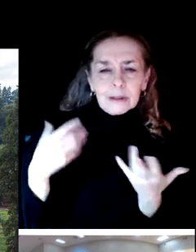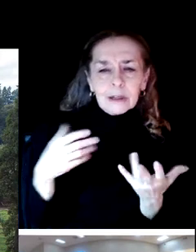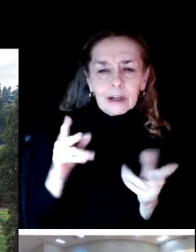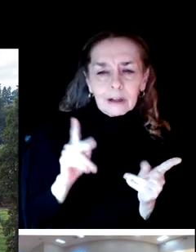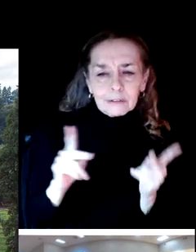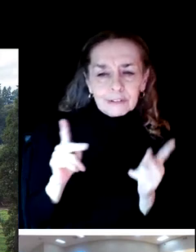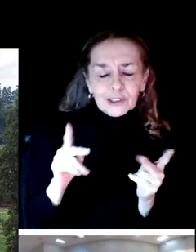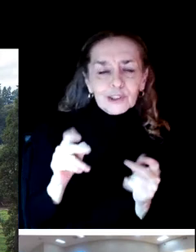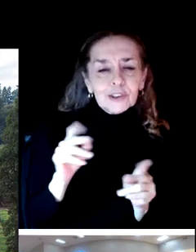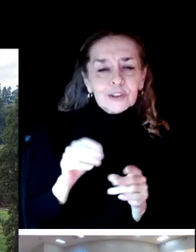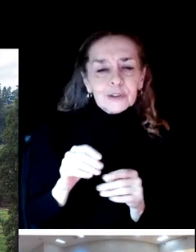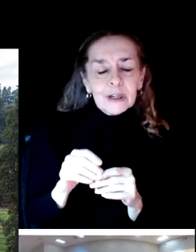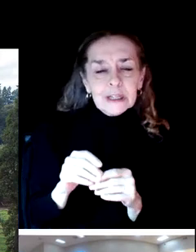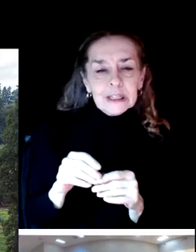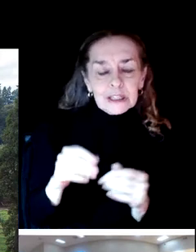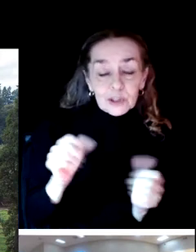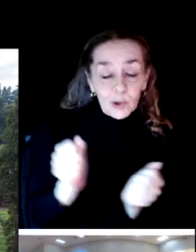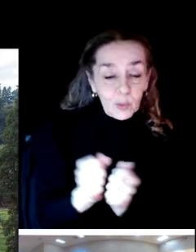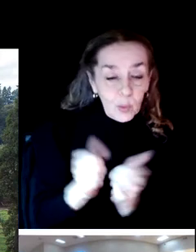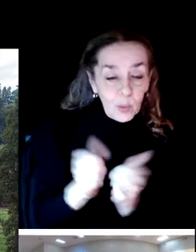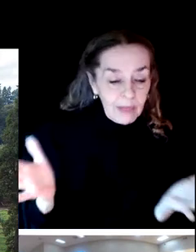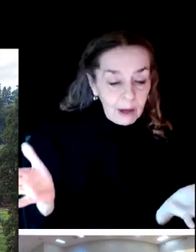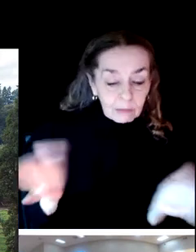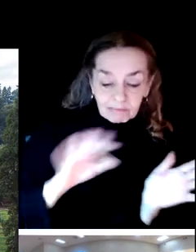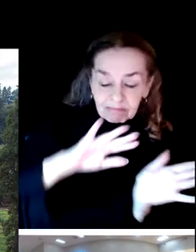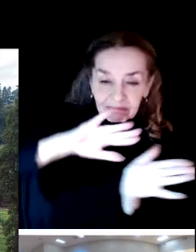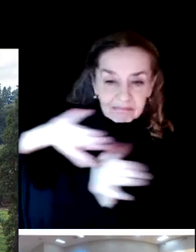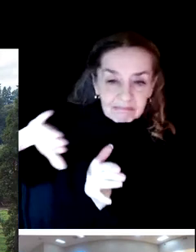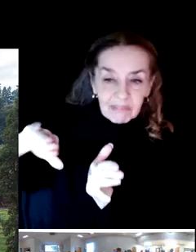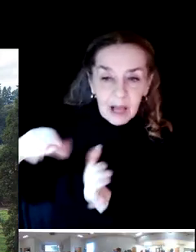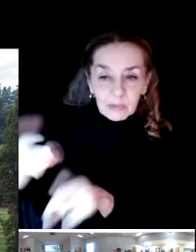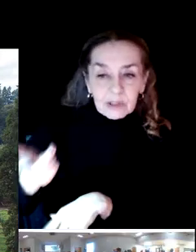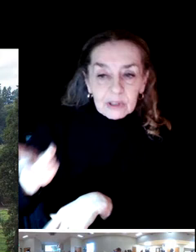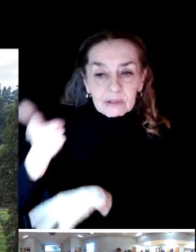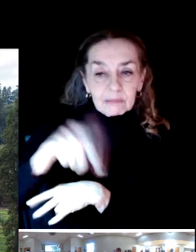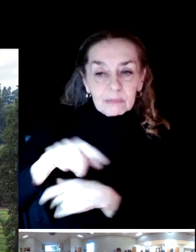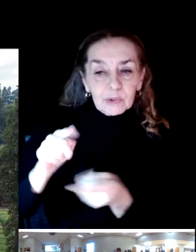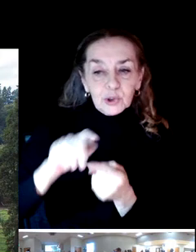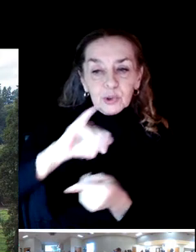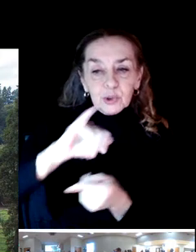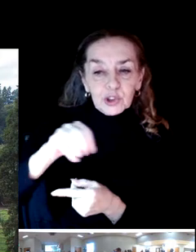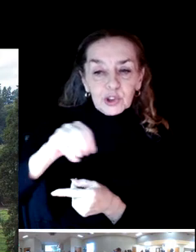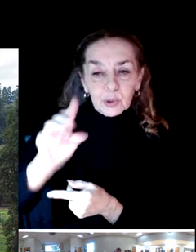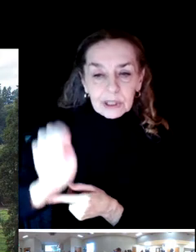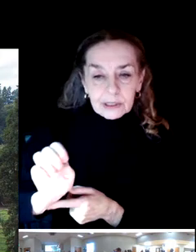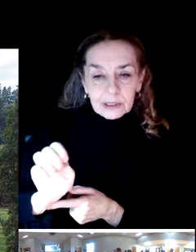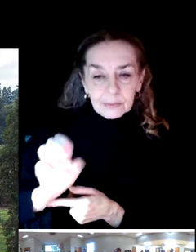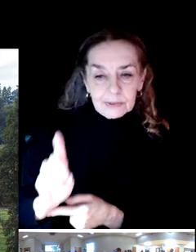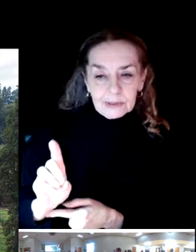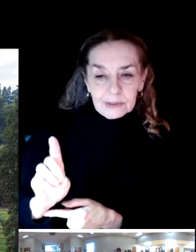But without further ado, I'm going to turn it over to Jodie Delsere. Thank you, everyone, for coming out. Thank you, Michael. I'm Jodie. I'm a member of the Community Engagement team at Willamalane. And I really want to thank you for being part of this process.